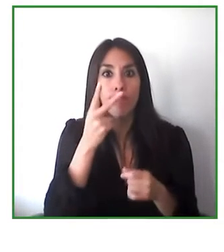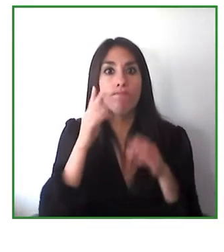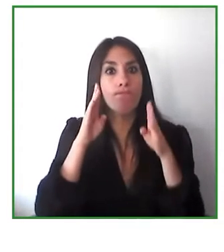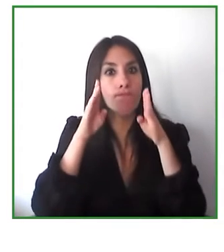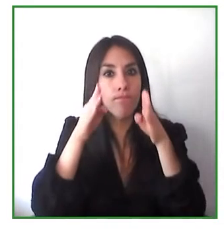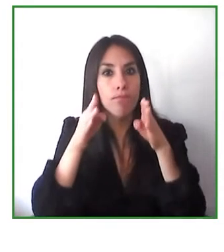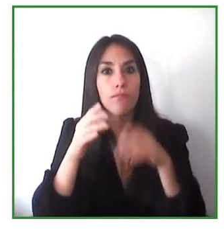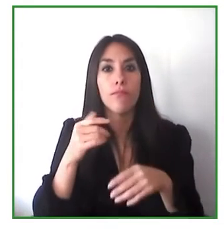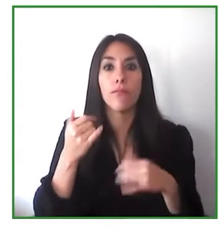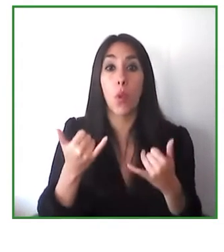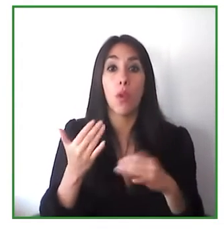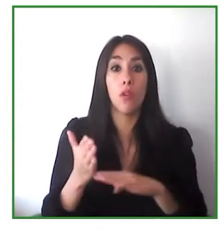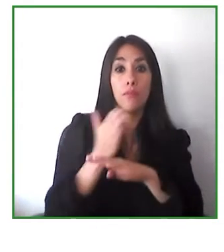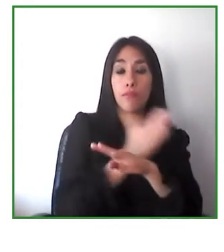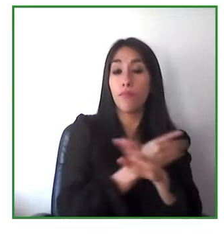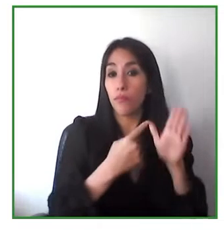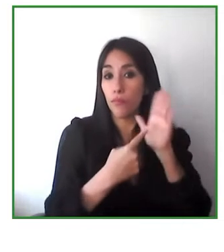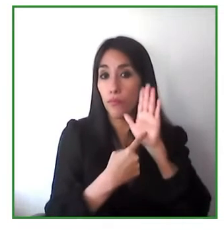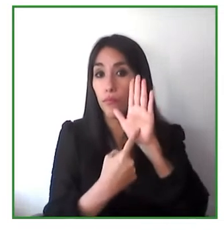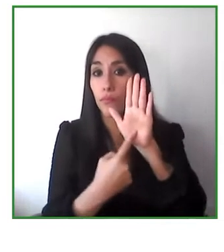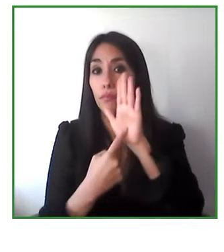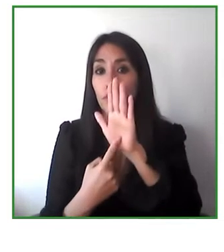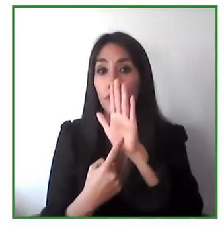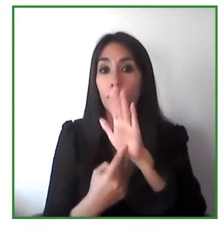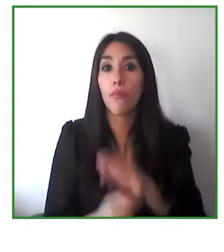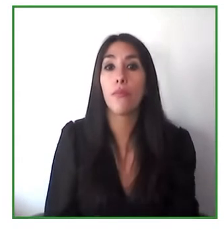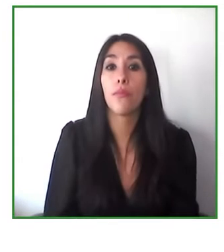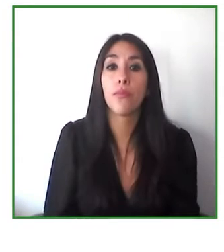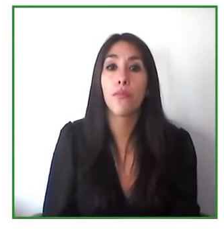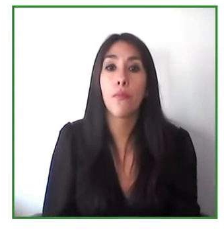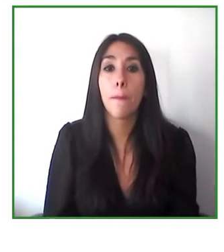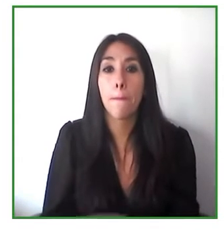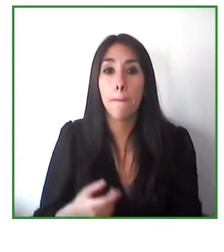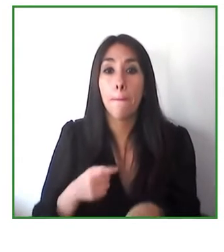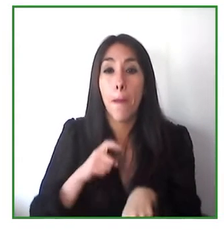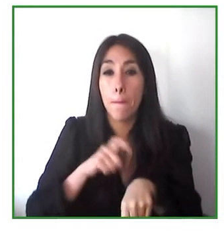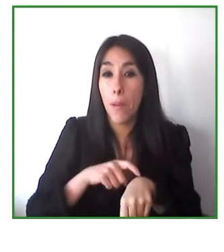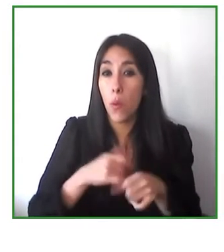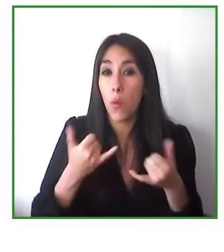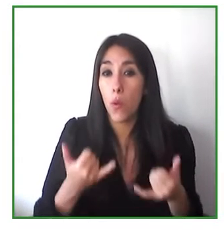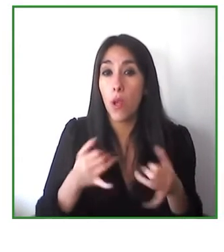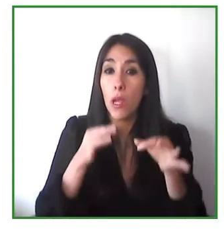their job and before presenting them i can tell you a little bit more about the impact